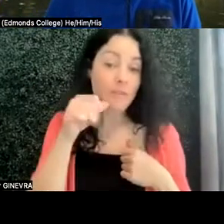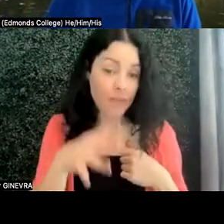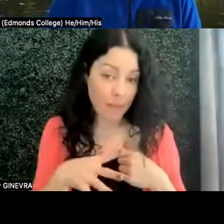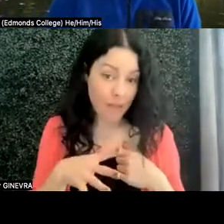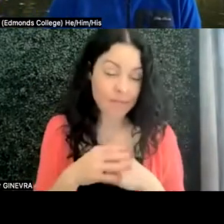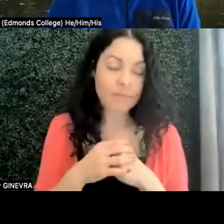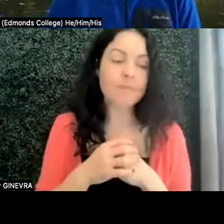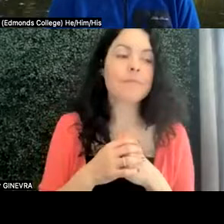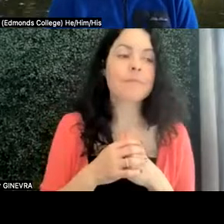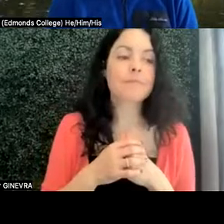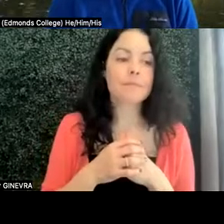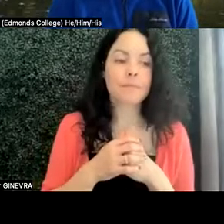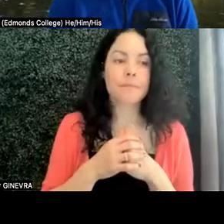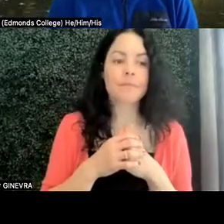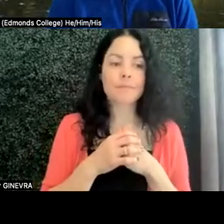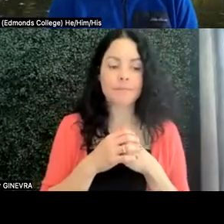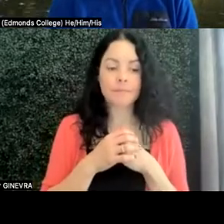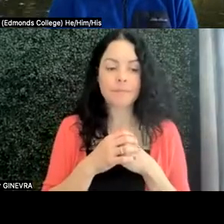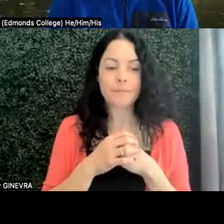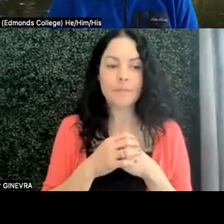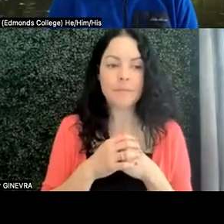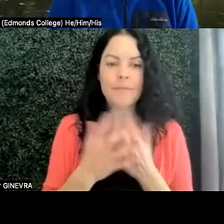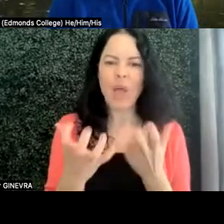One of the things I wanted to touch base with you